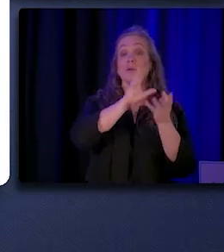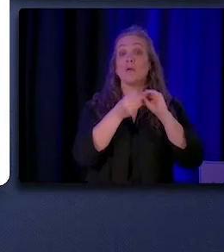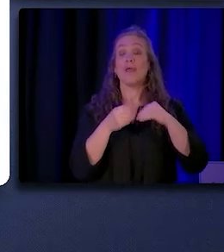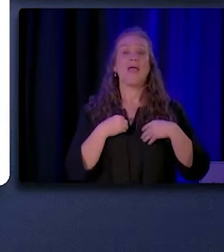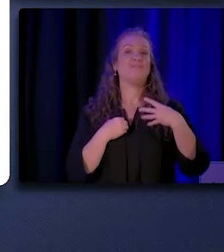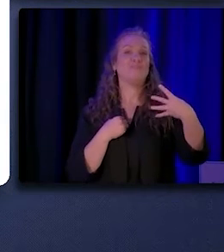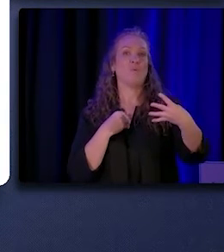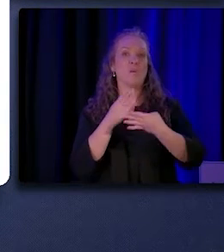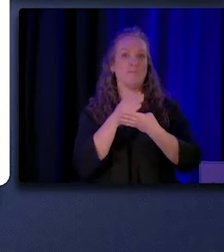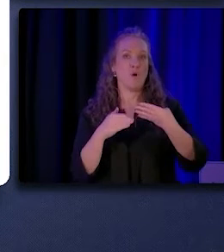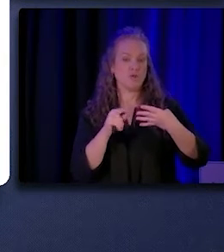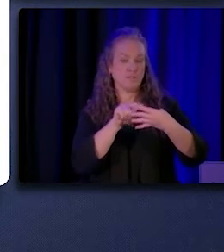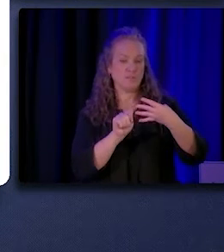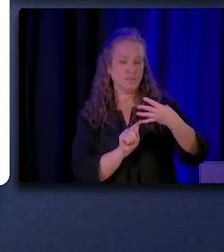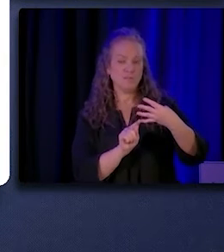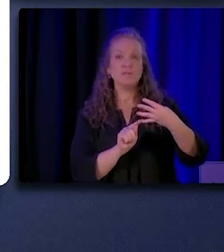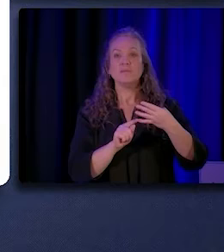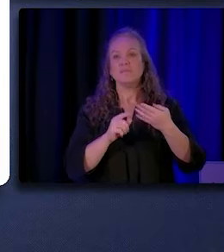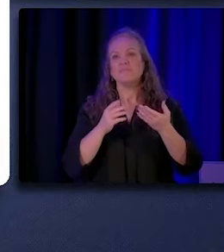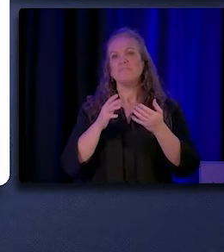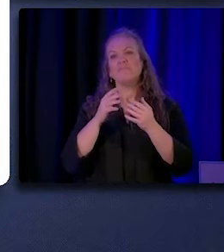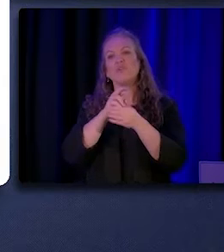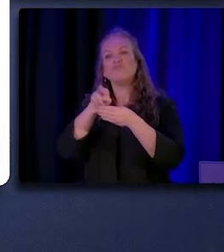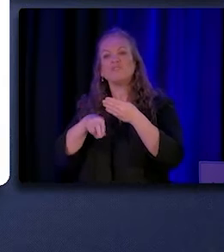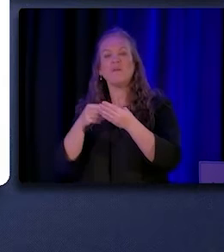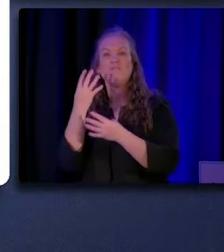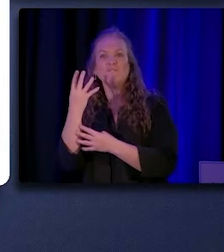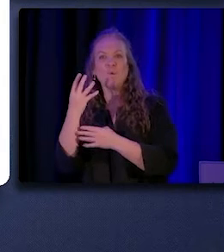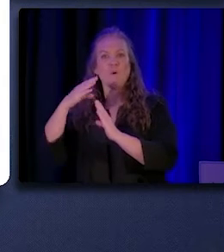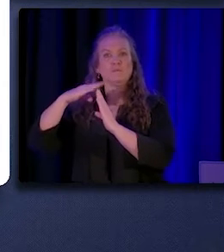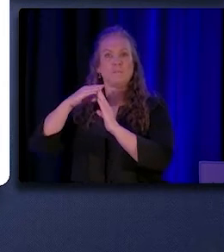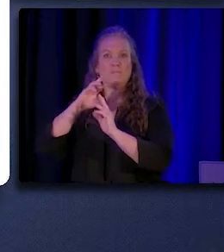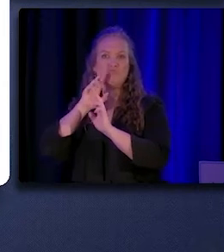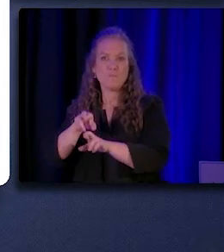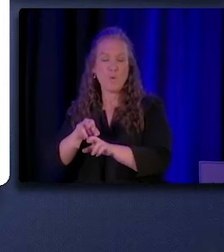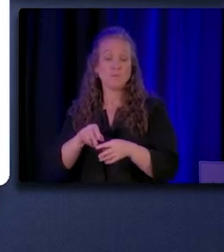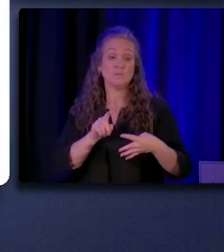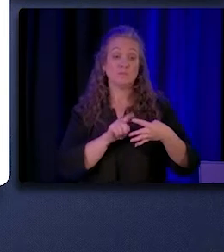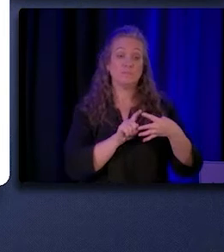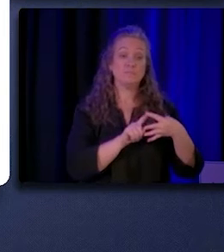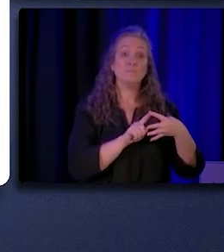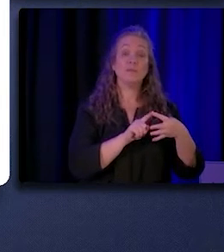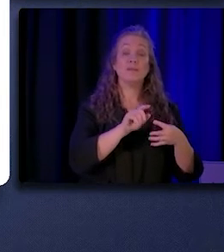which resulted in four main reports. First, we surveyed and interviewed CHW/P training